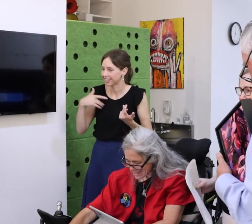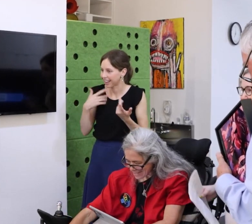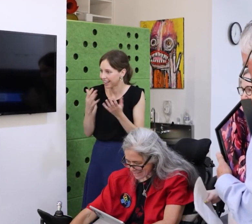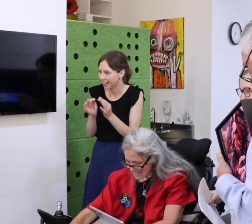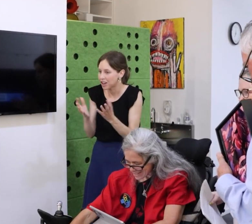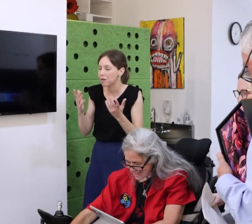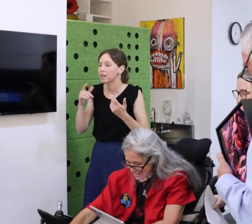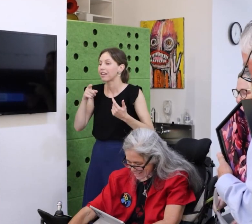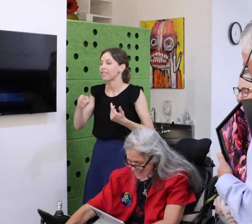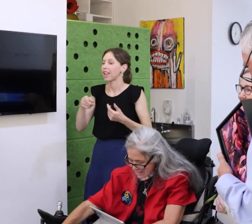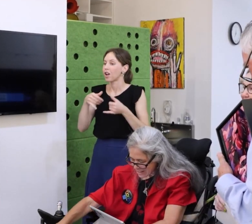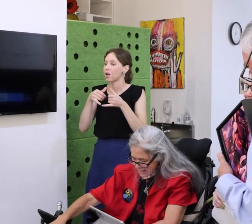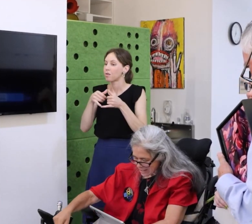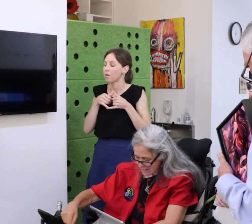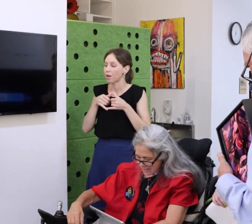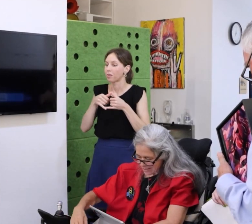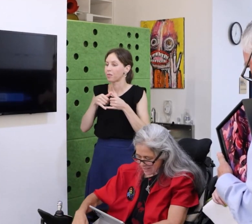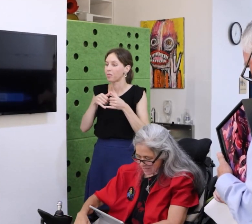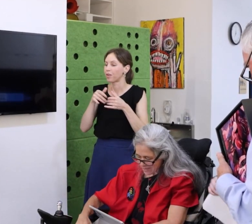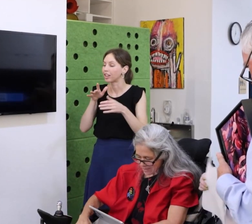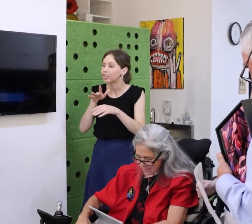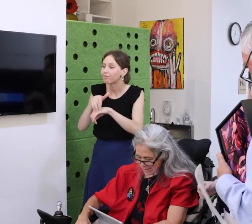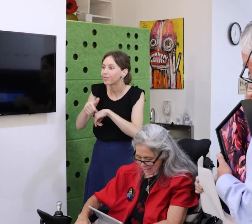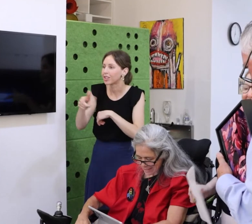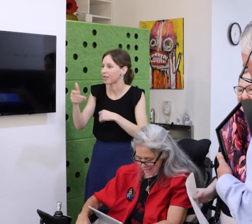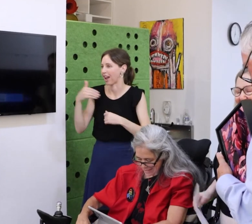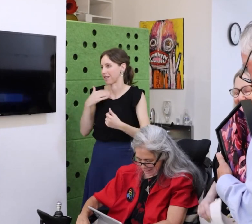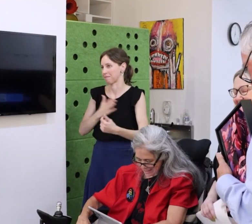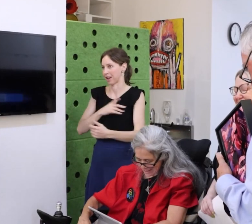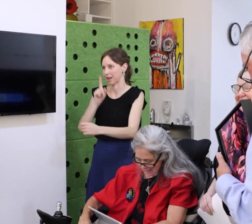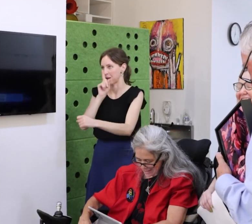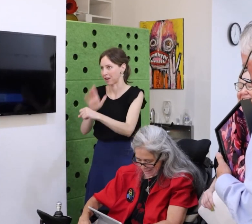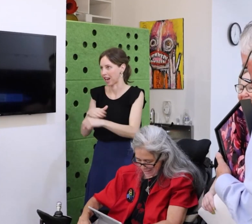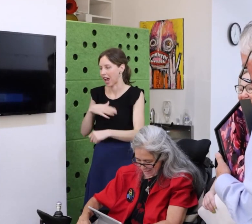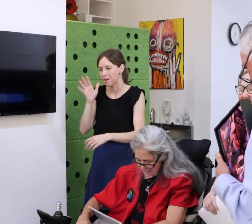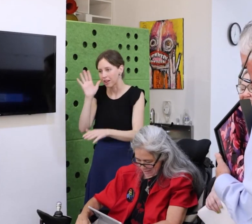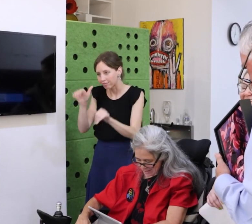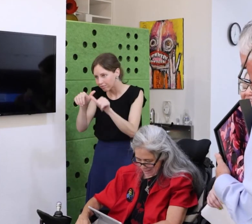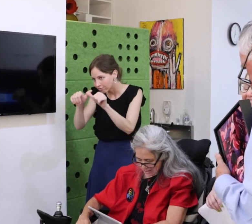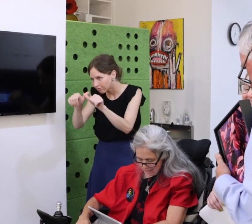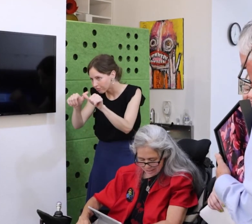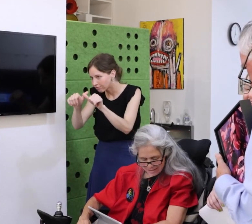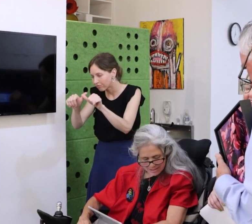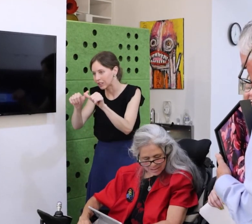I was going to talk a little bit about George and Jeanette. Julie did it for me. Thank you.